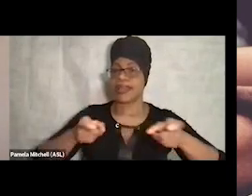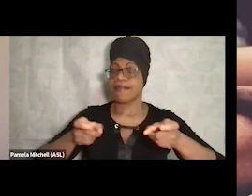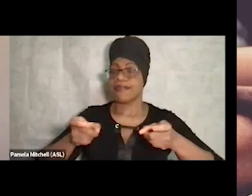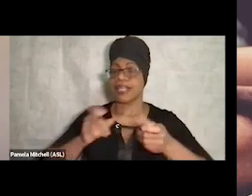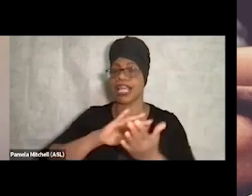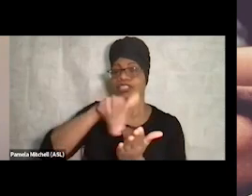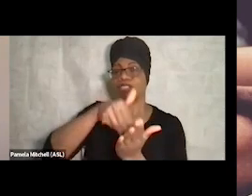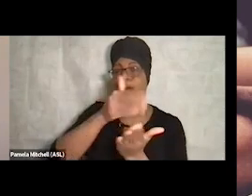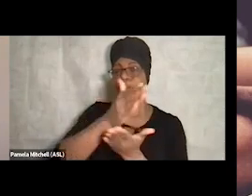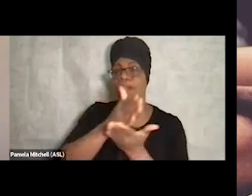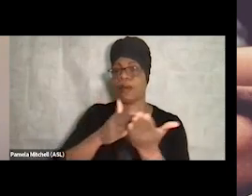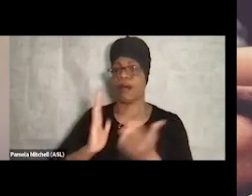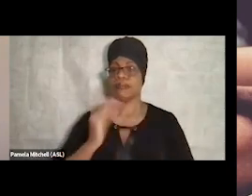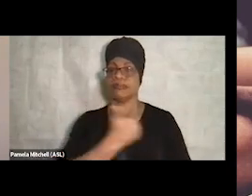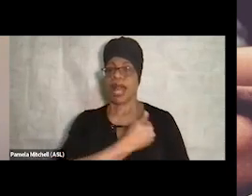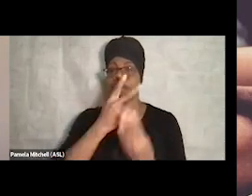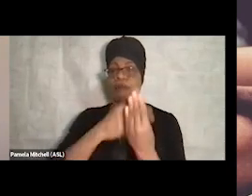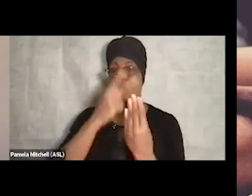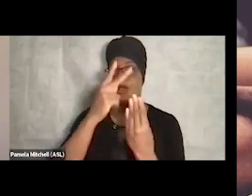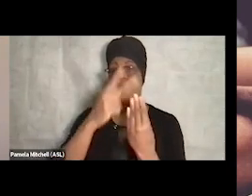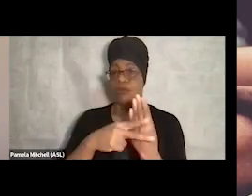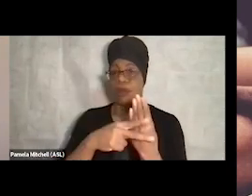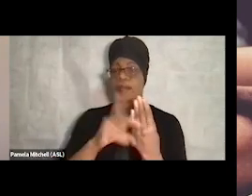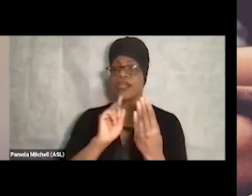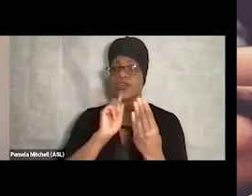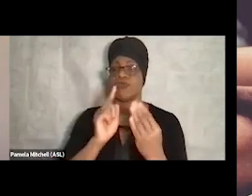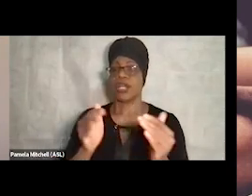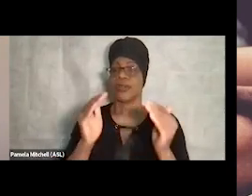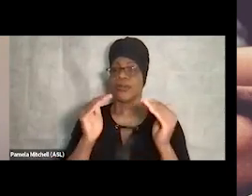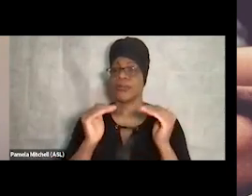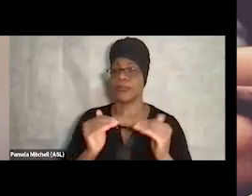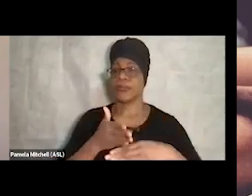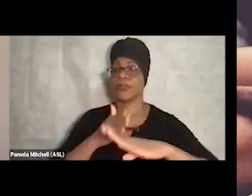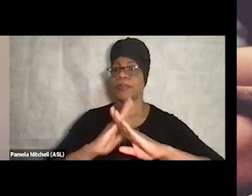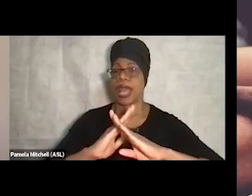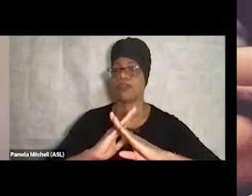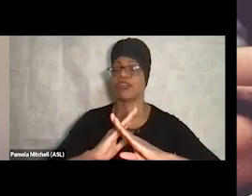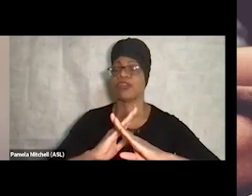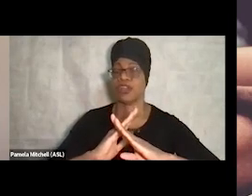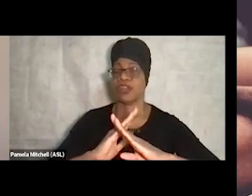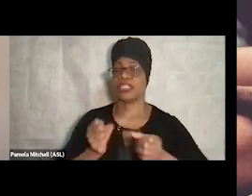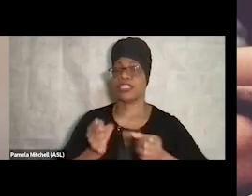where folks, you know, it's very low-barrier, and it's on a street called Colfax in Denver,